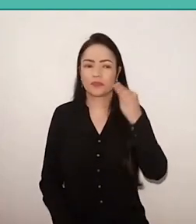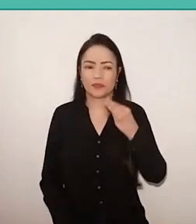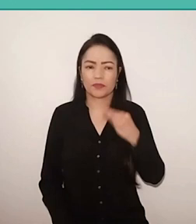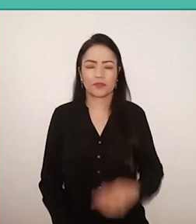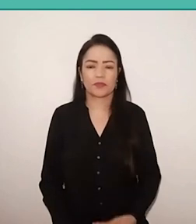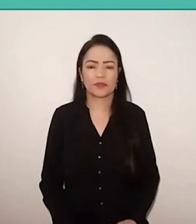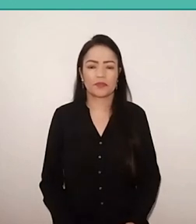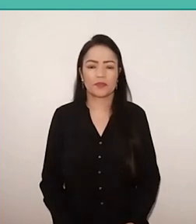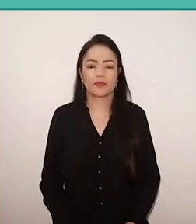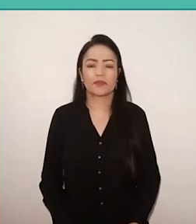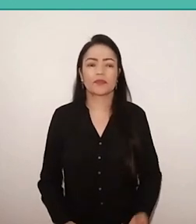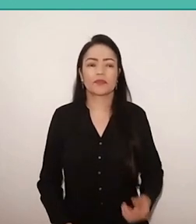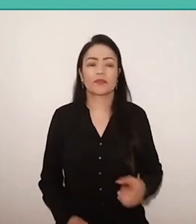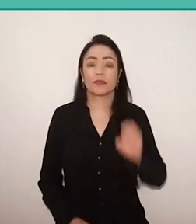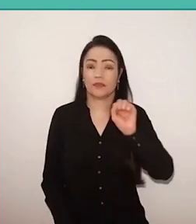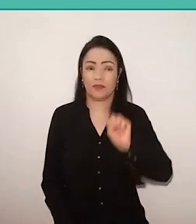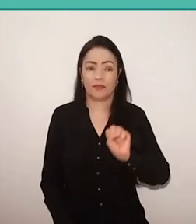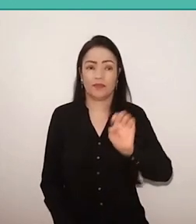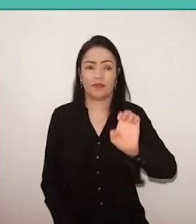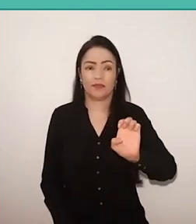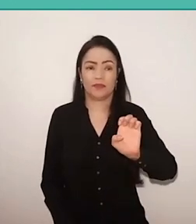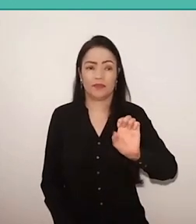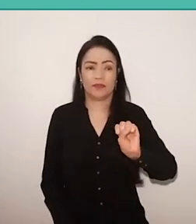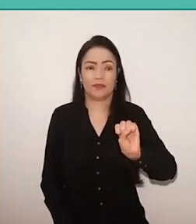like SESI, a business entity,